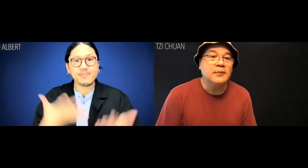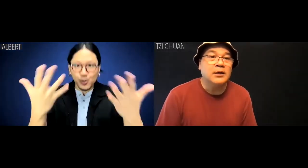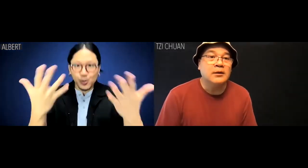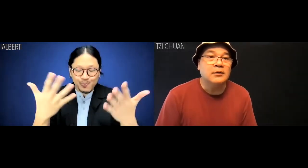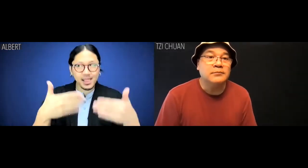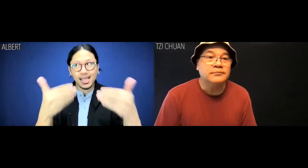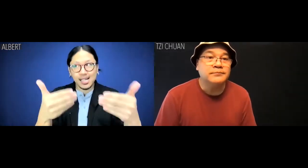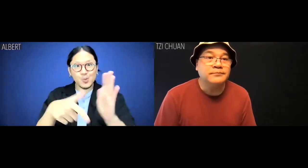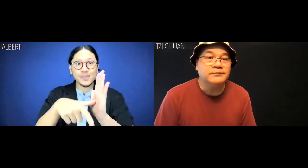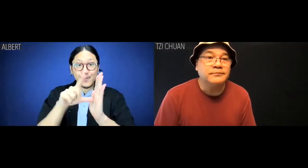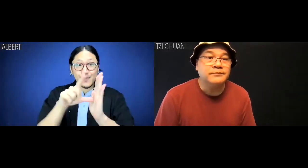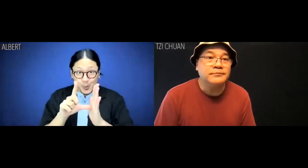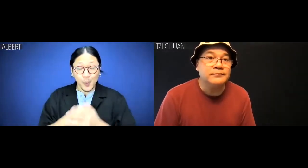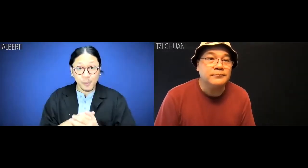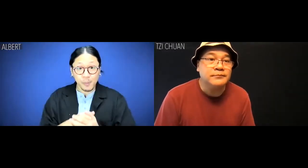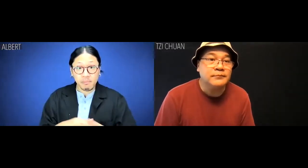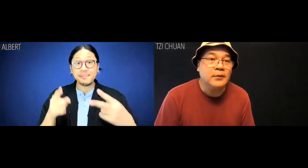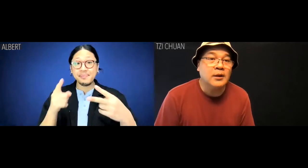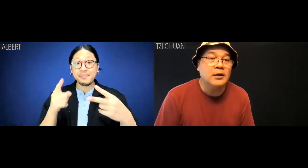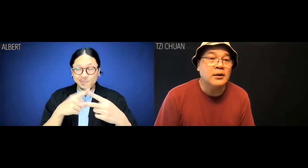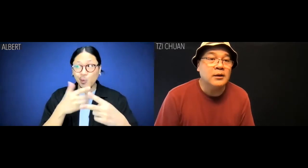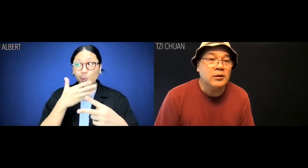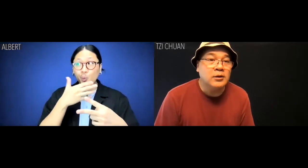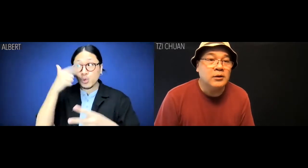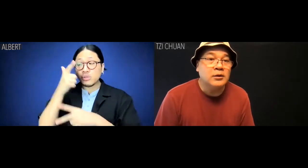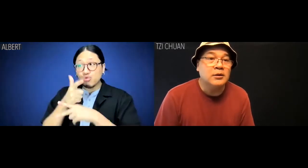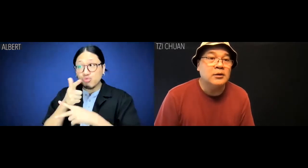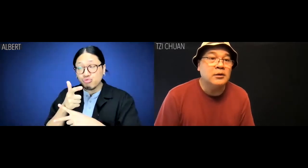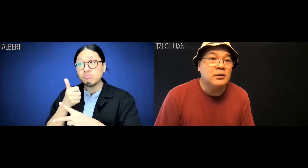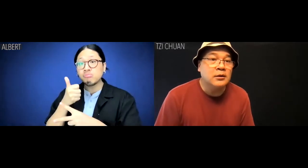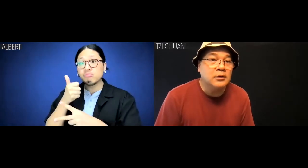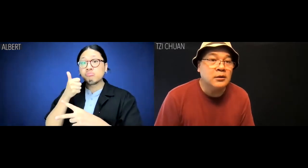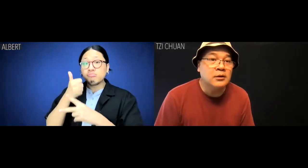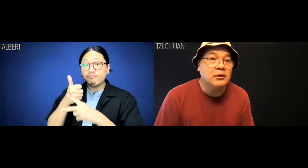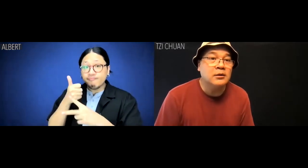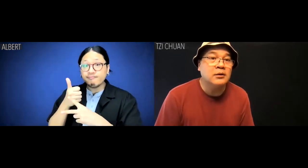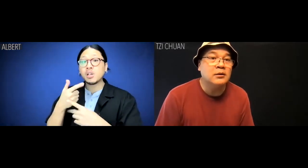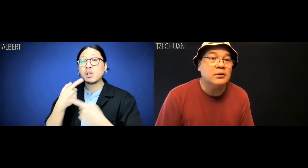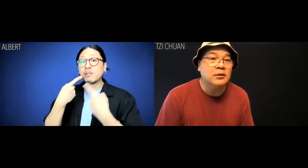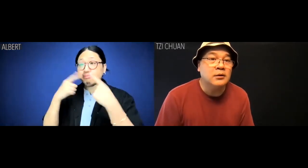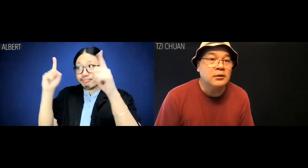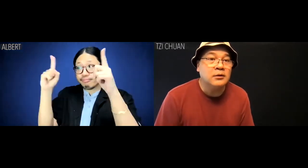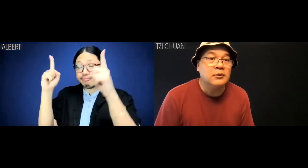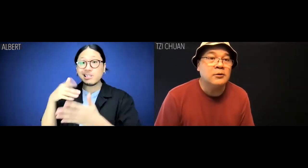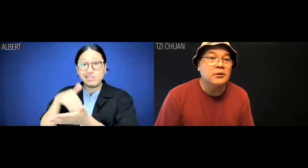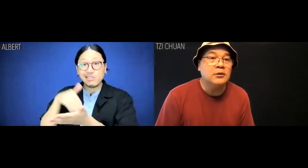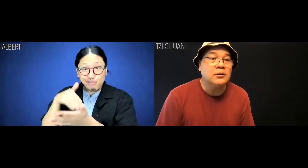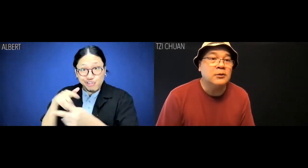So to reiterate, one older sister, overachieving doctor;